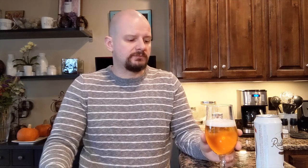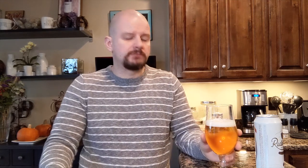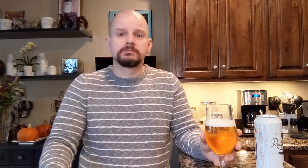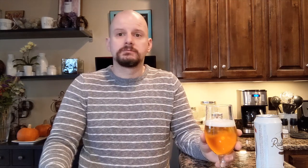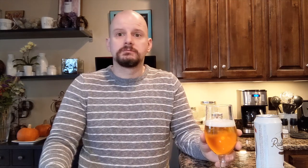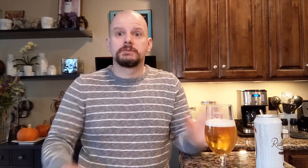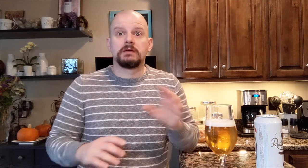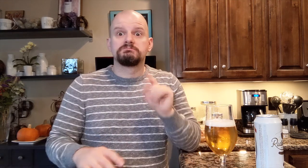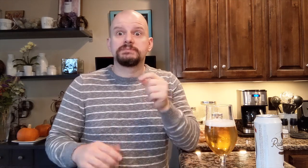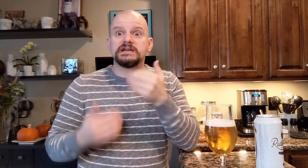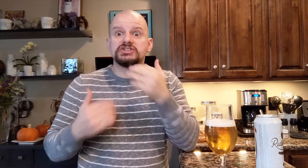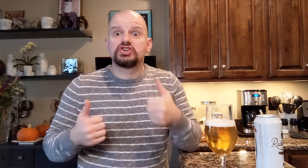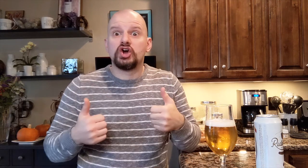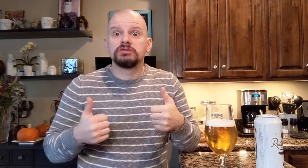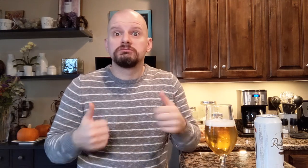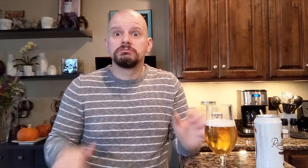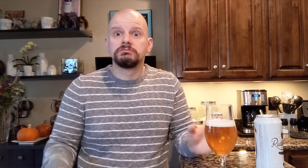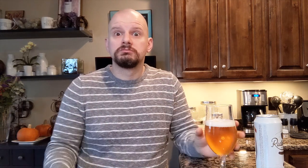but it's good!